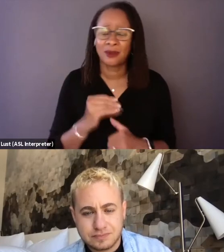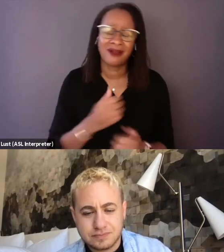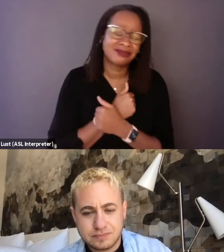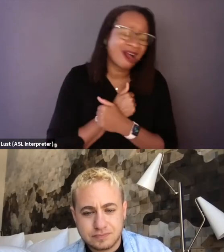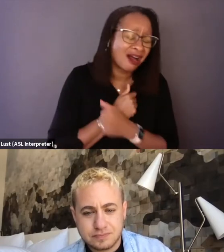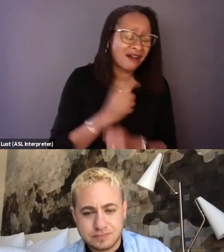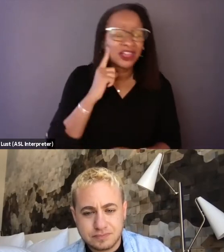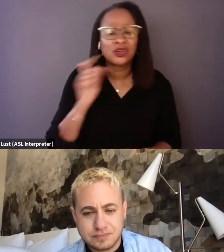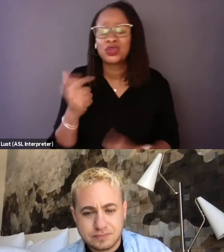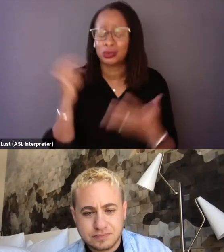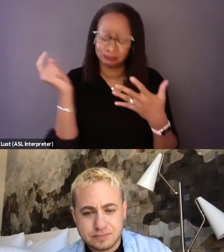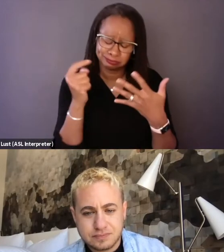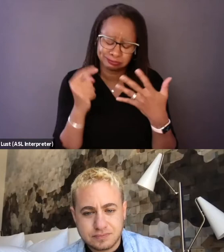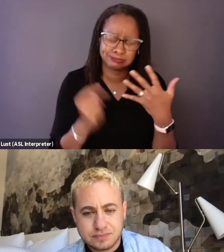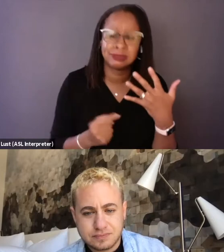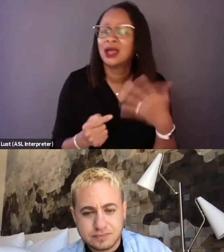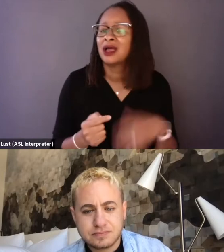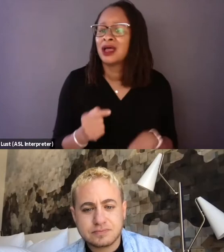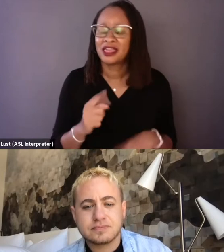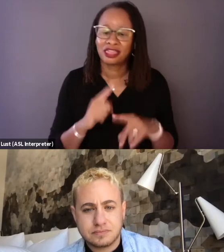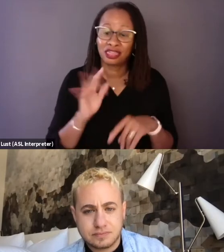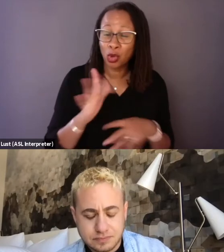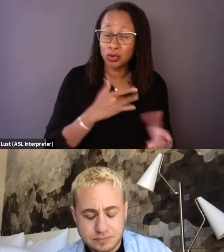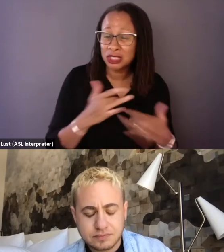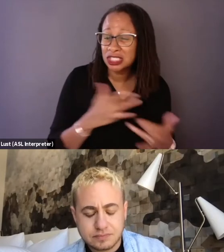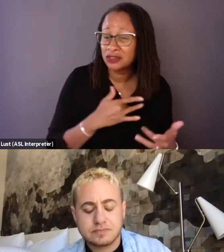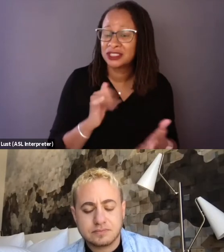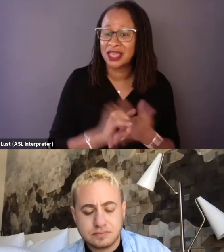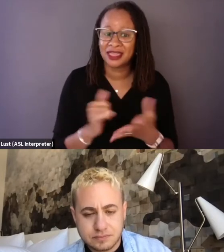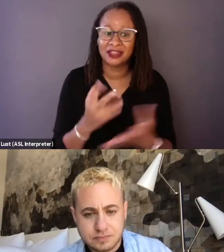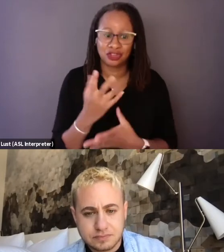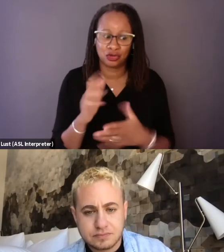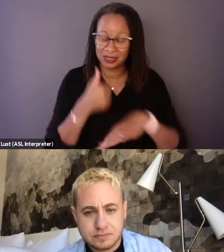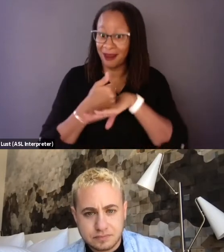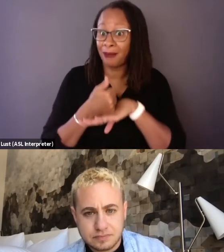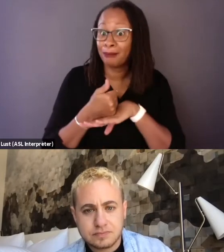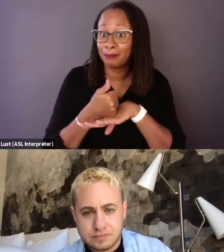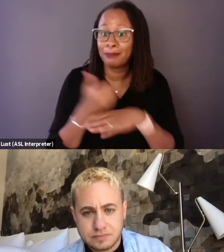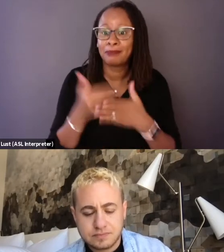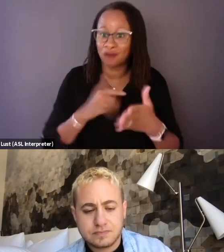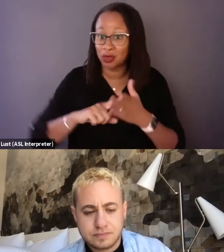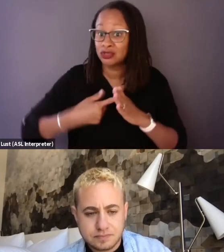detail kind of those considerations that you all took into place before even starting the project.